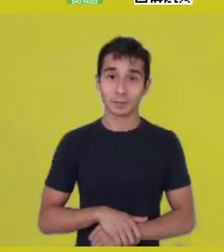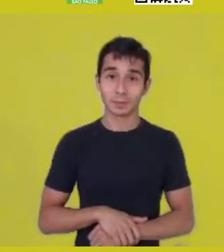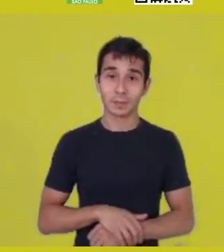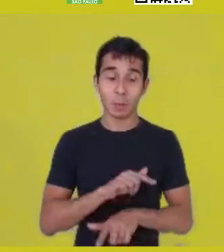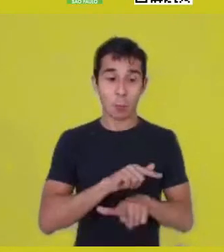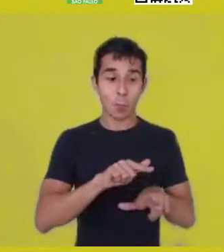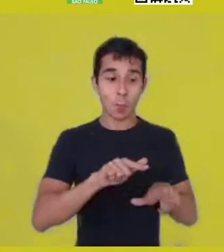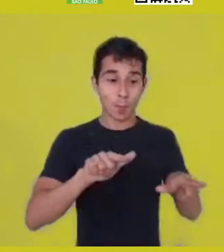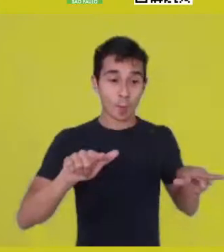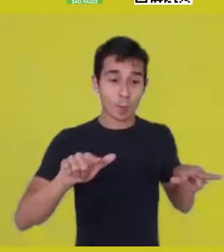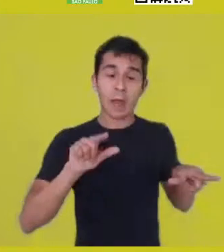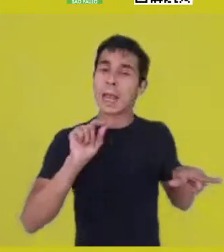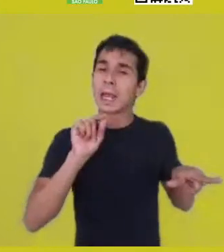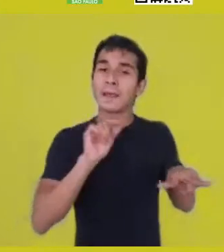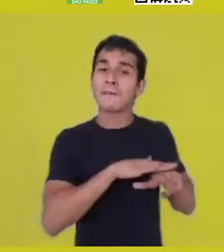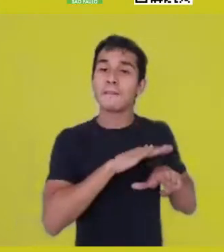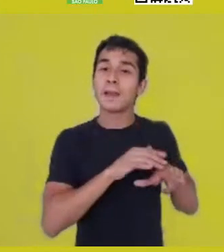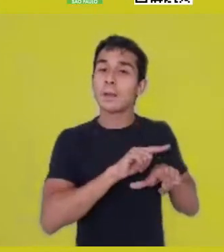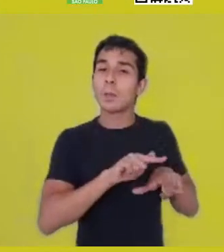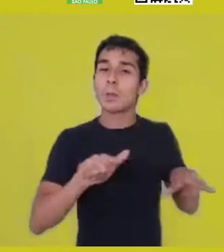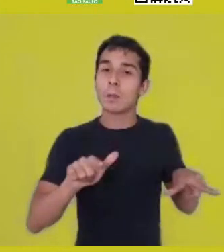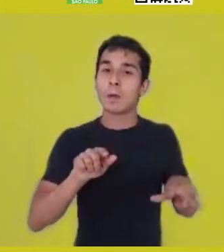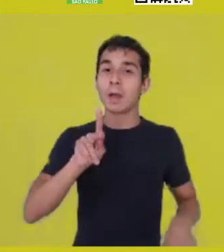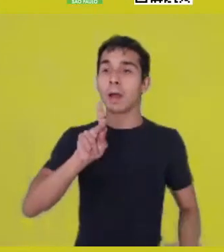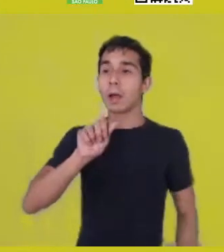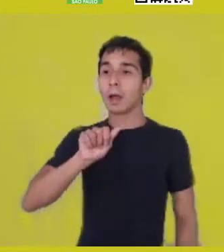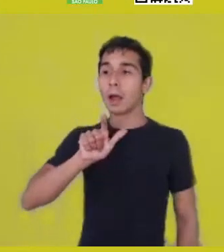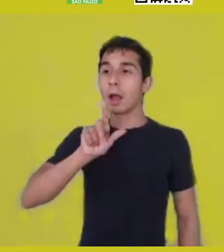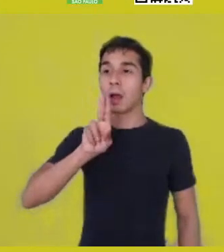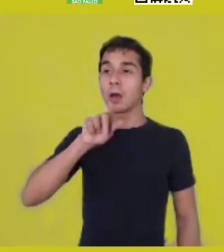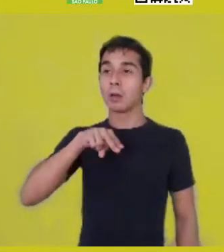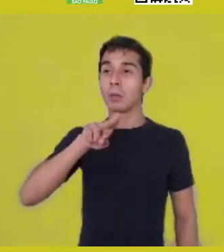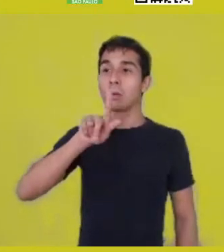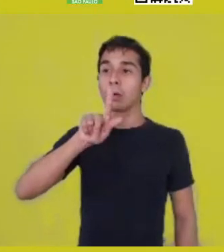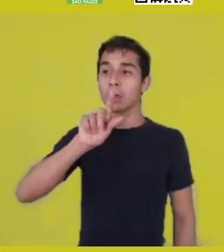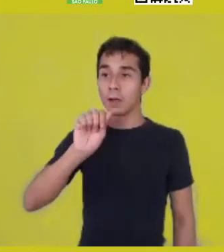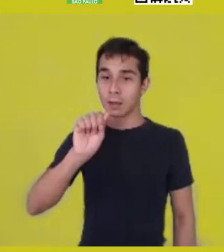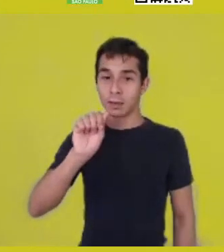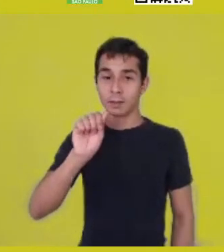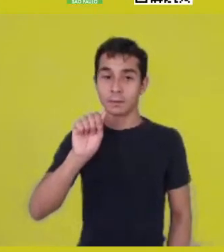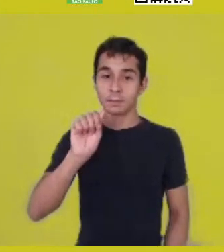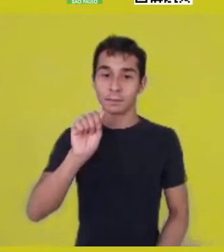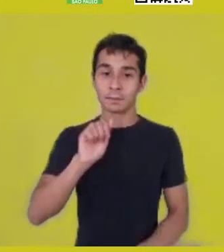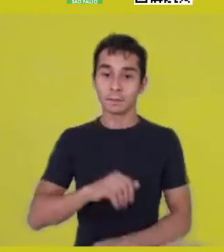At the same time, this hole belongs centrally